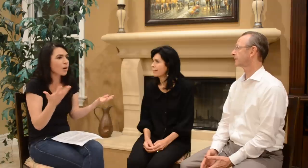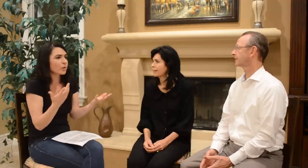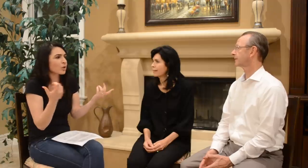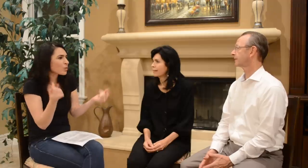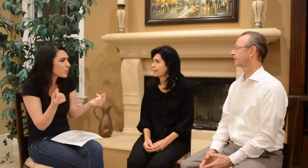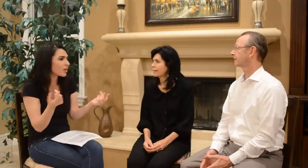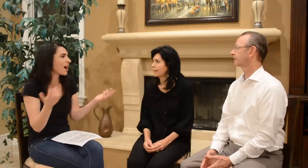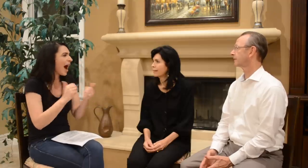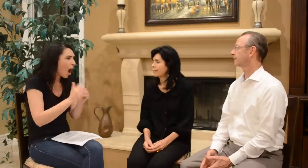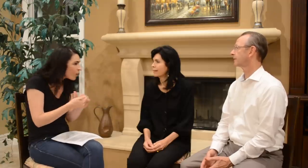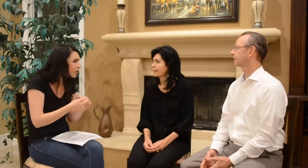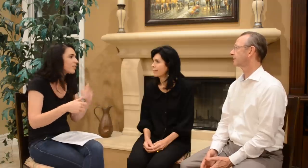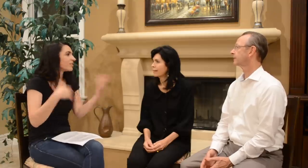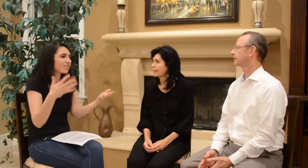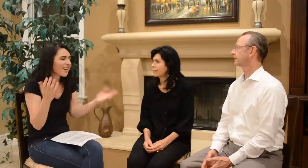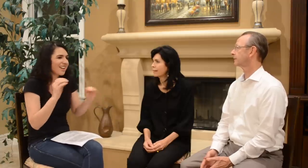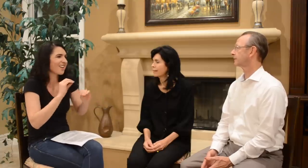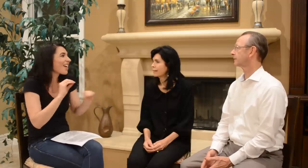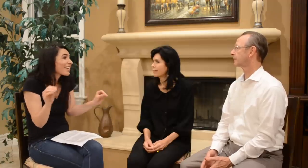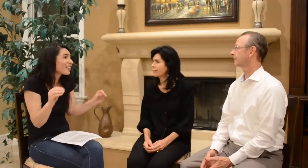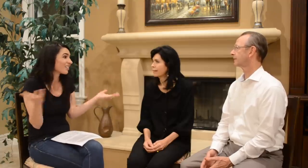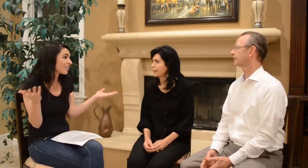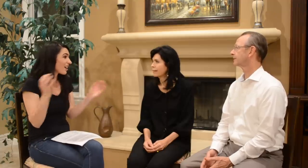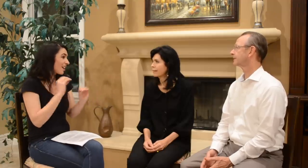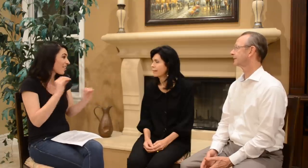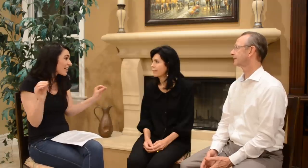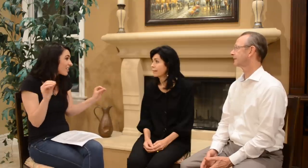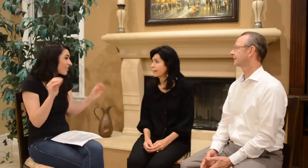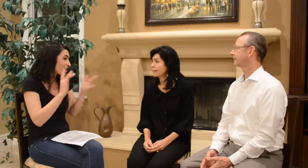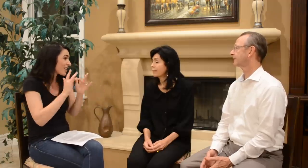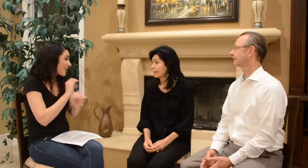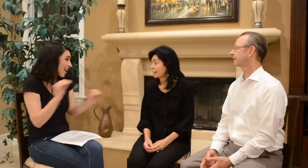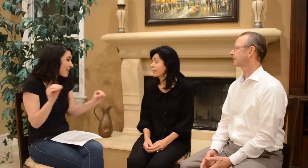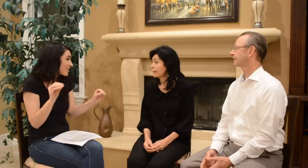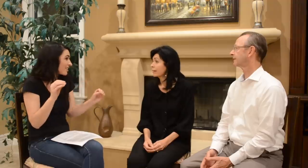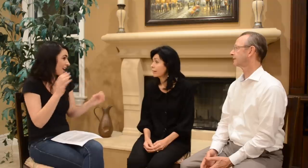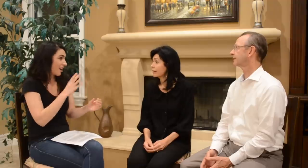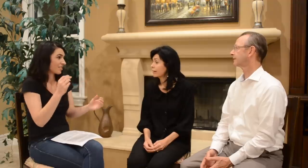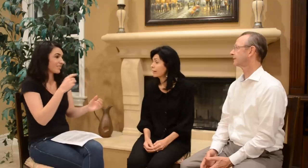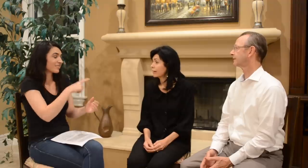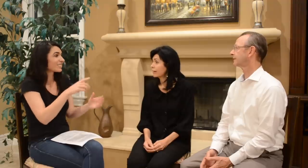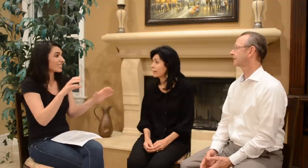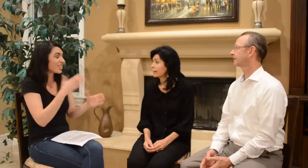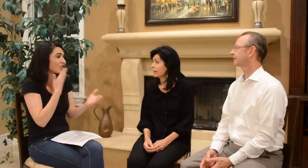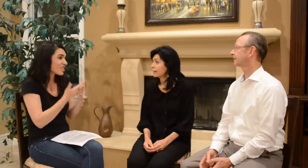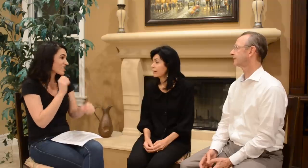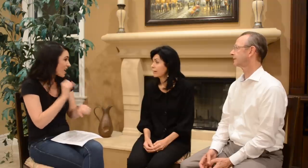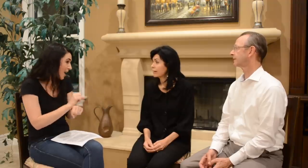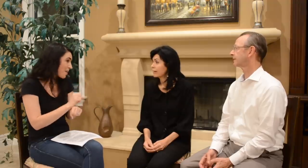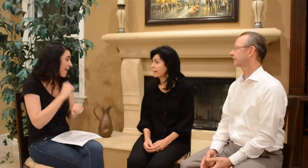what to do… how to…nothing like that… nothing… no internet… and you did a good job…